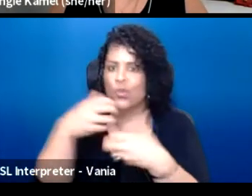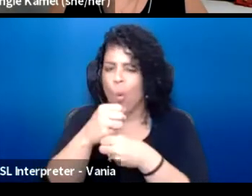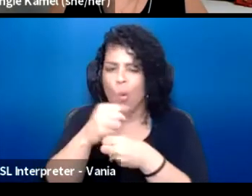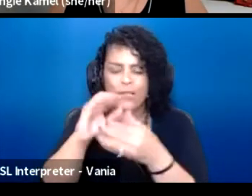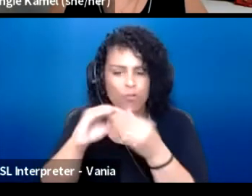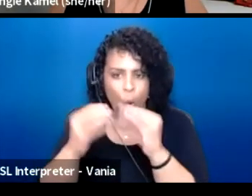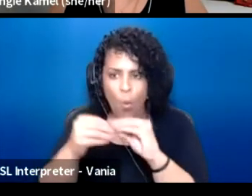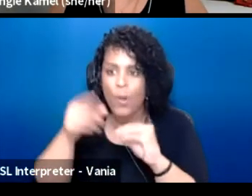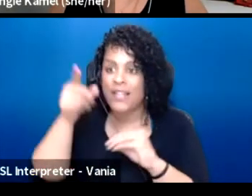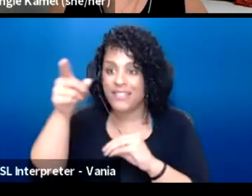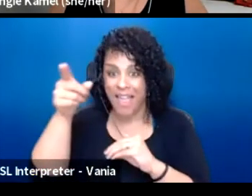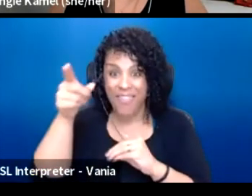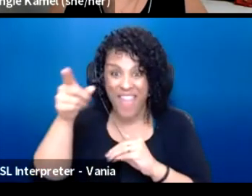for black visual artists.